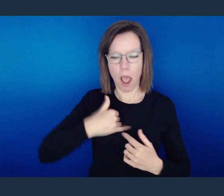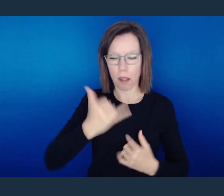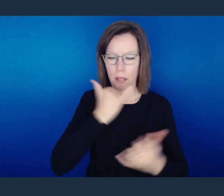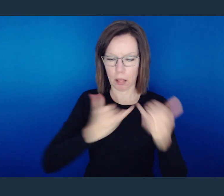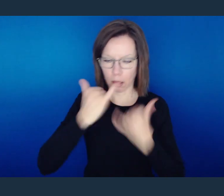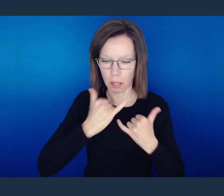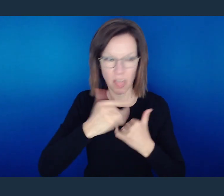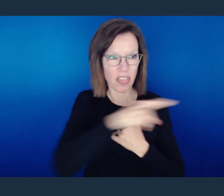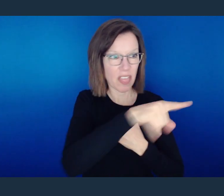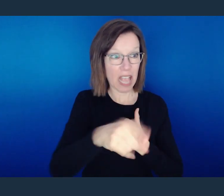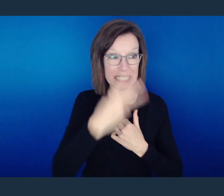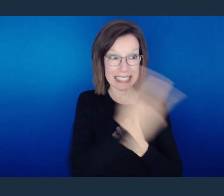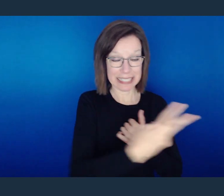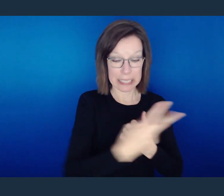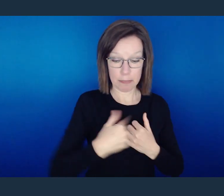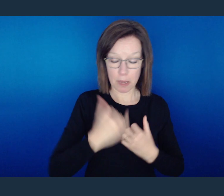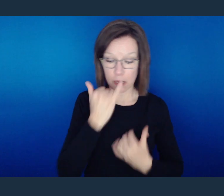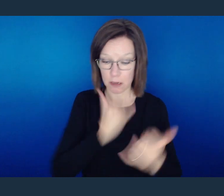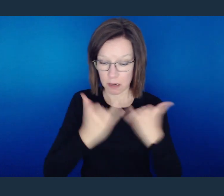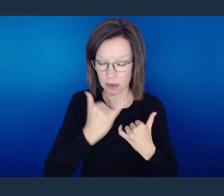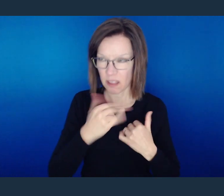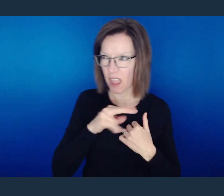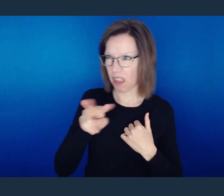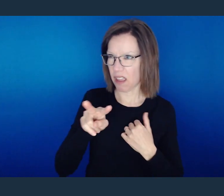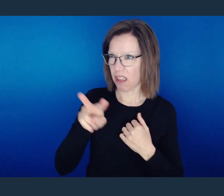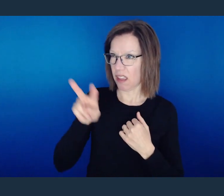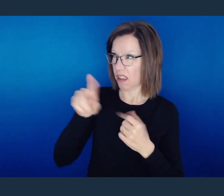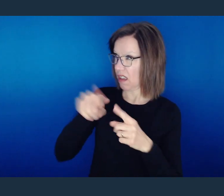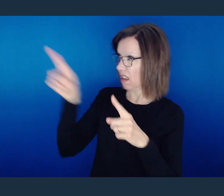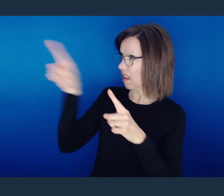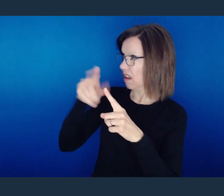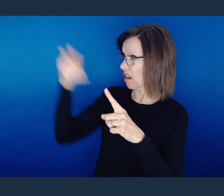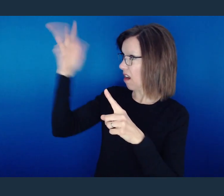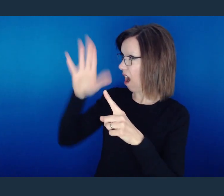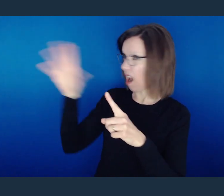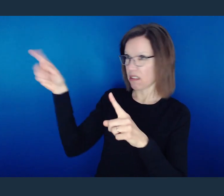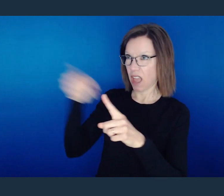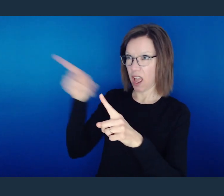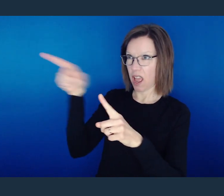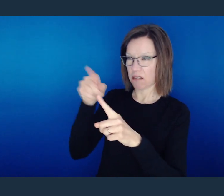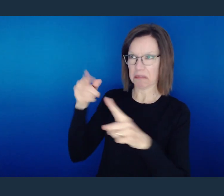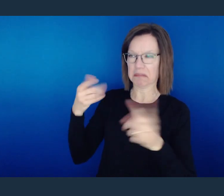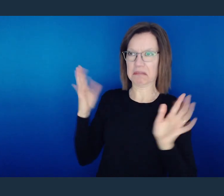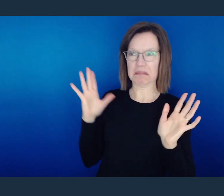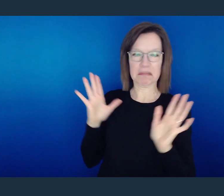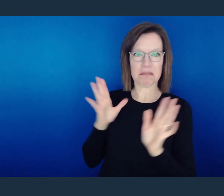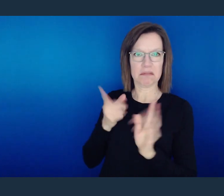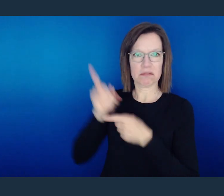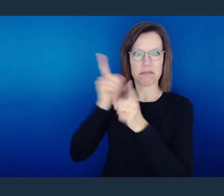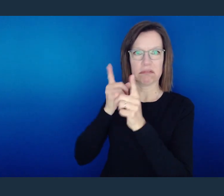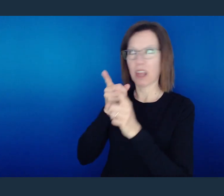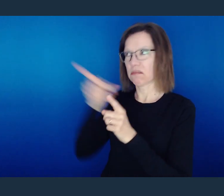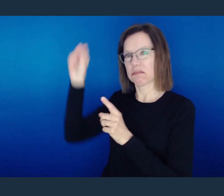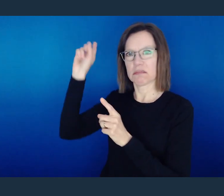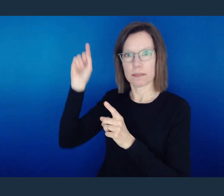You see, the world will know us by our love, is what the word says to us about our faith.